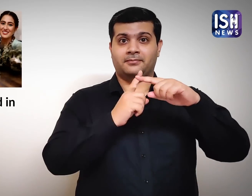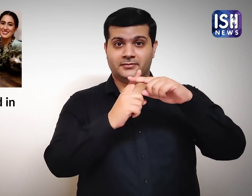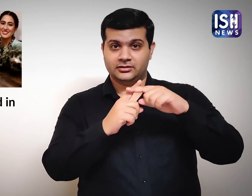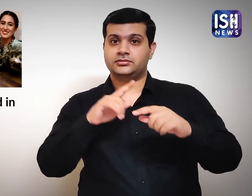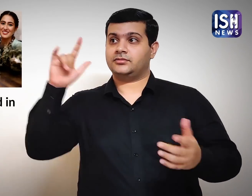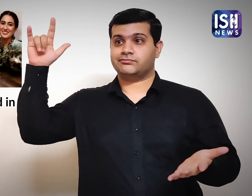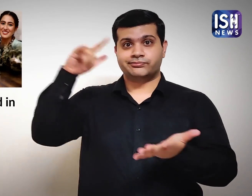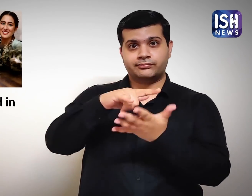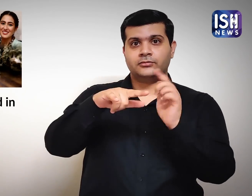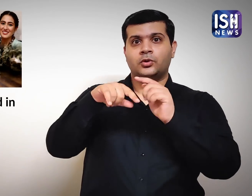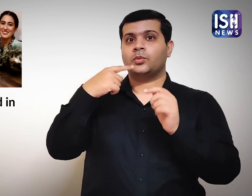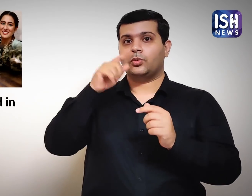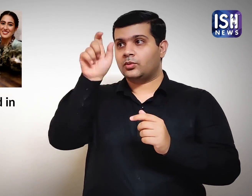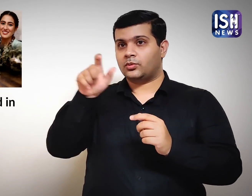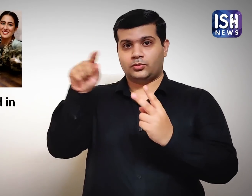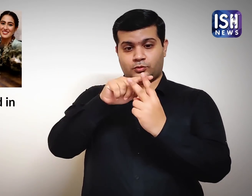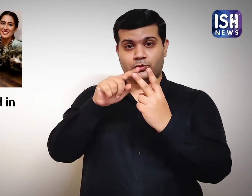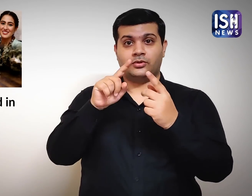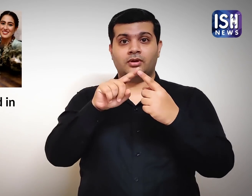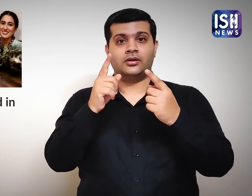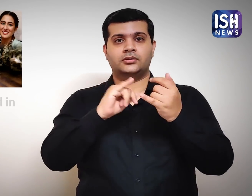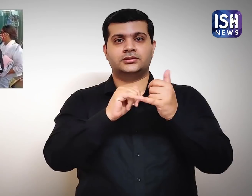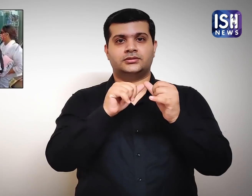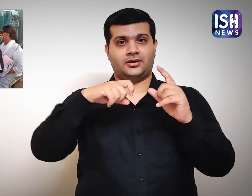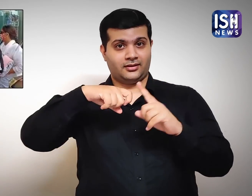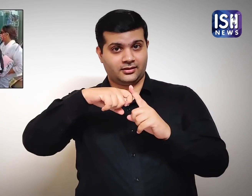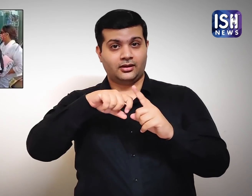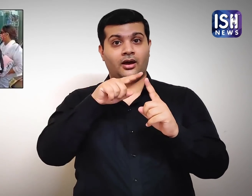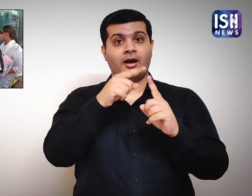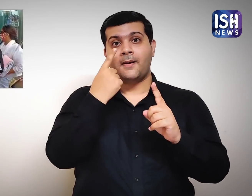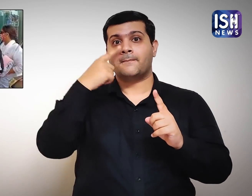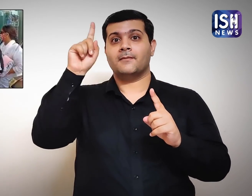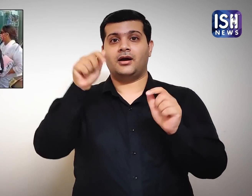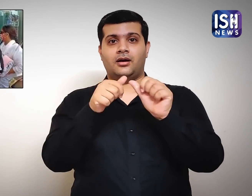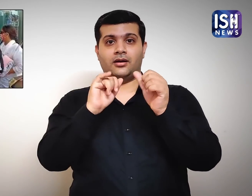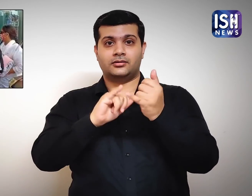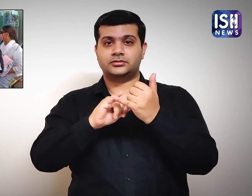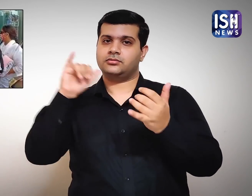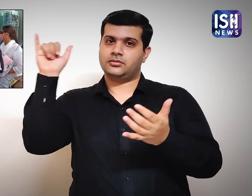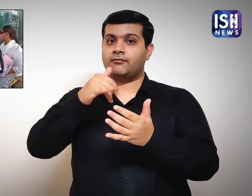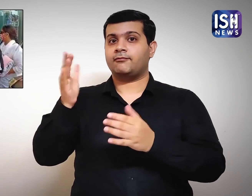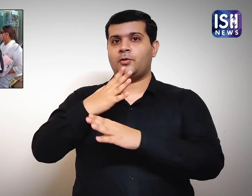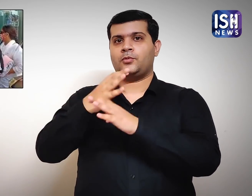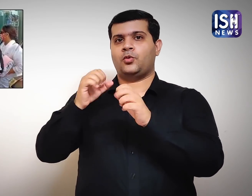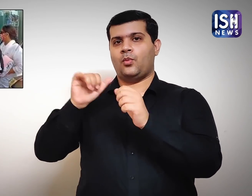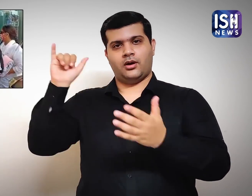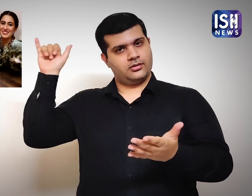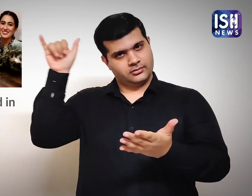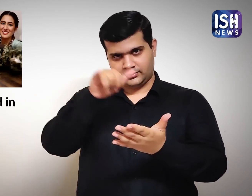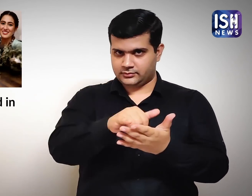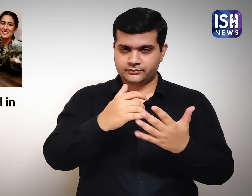Sara Ali Khan also flew back to Mumbai from Goa with her mother Amrita Singh.